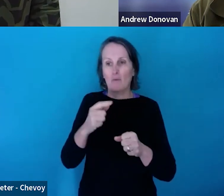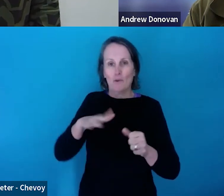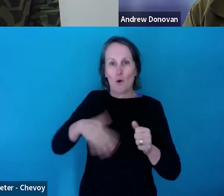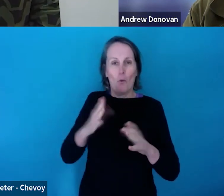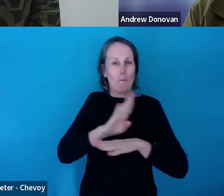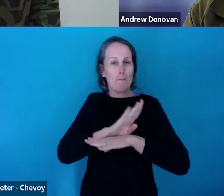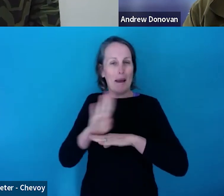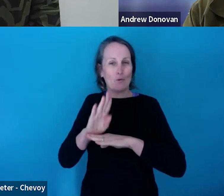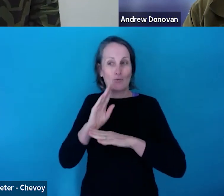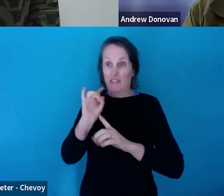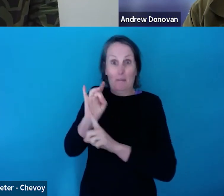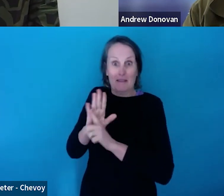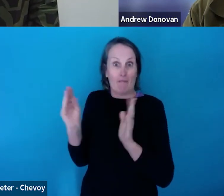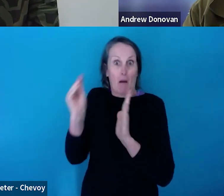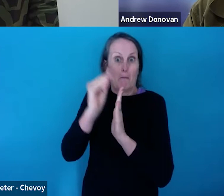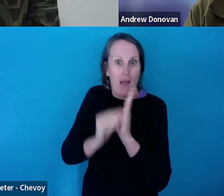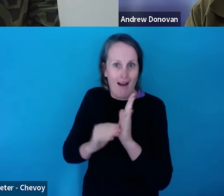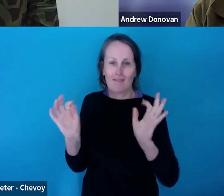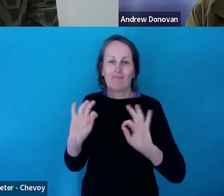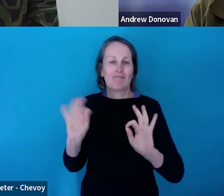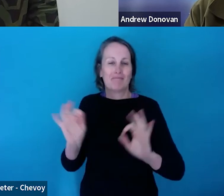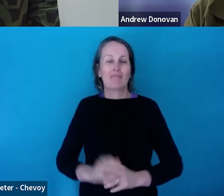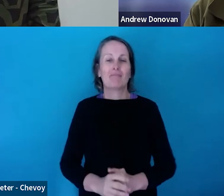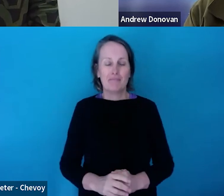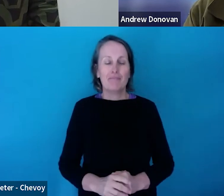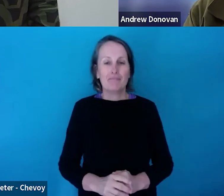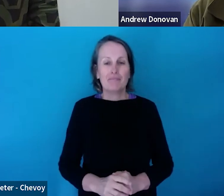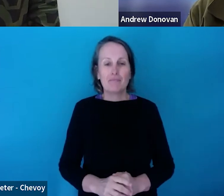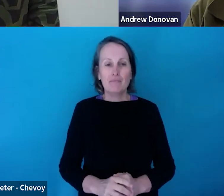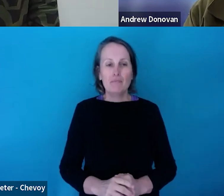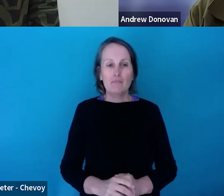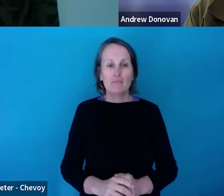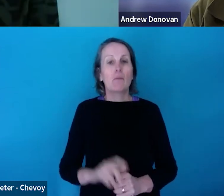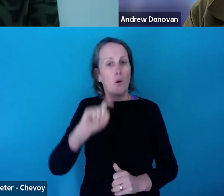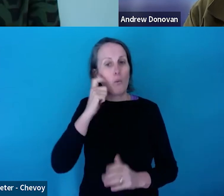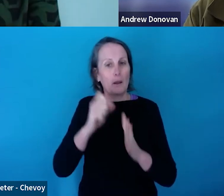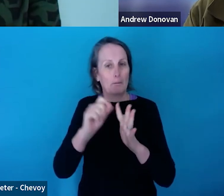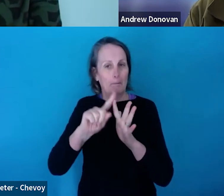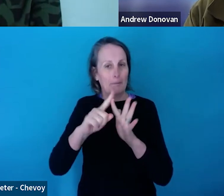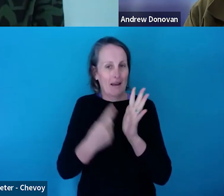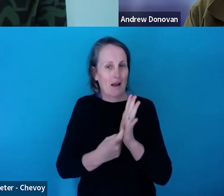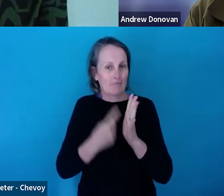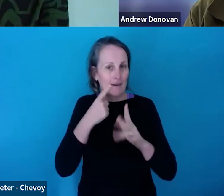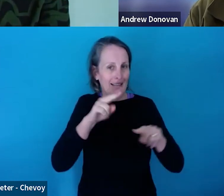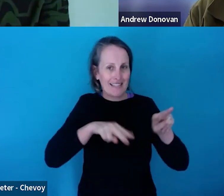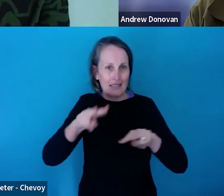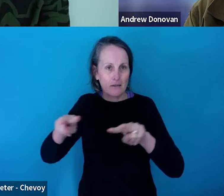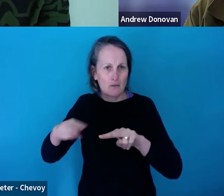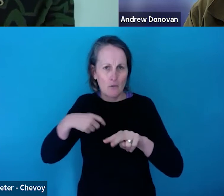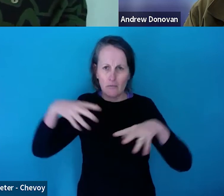We'll work towards that in the coming months. But essentially it will be a peer assessed process. Oh, the lights have gone out here.